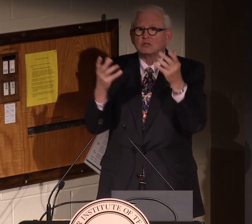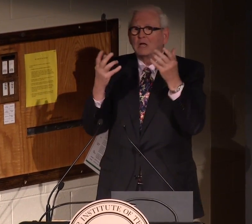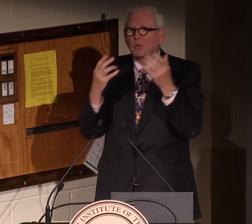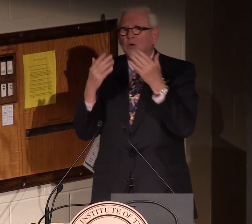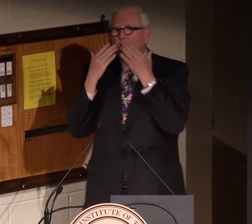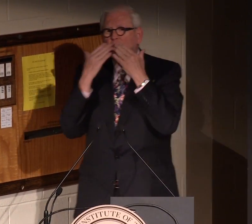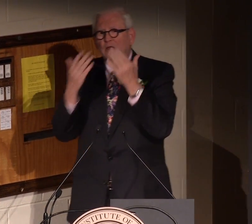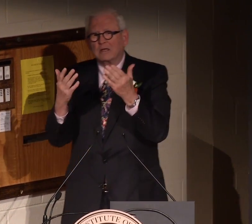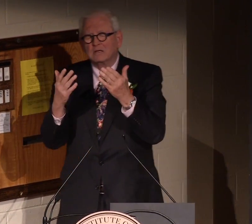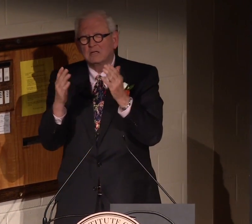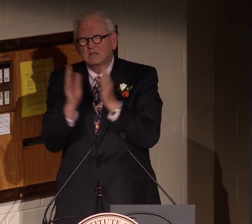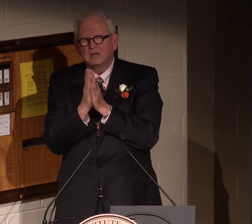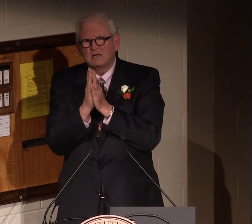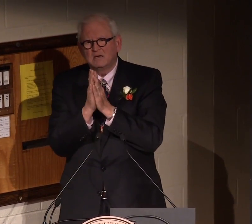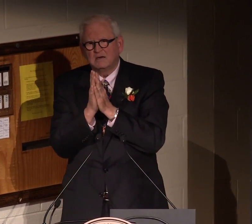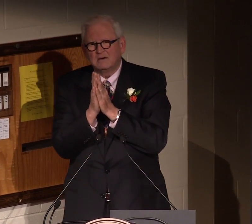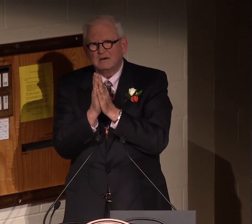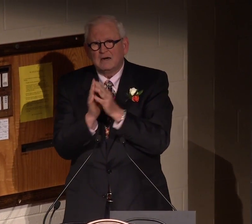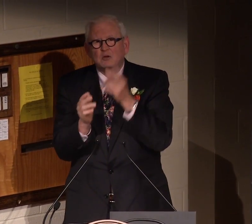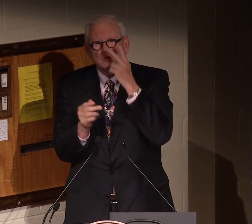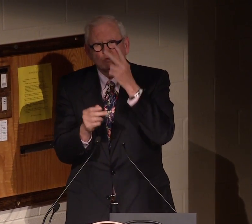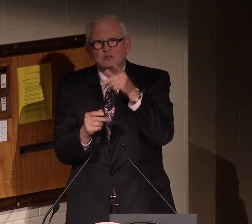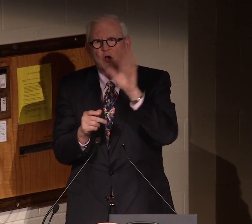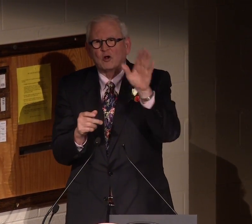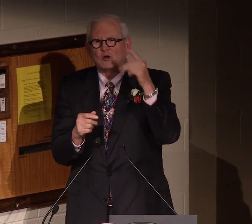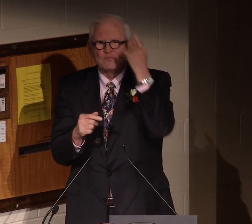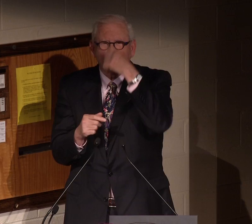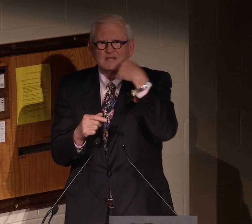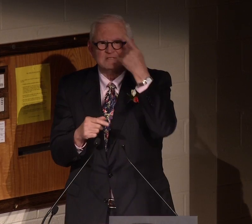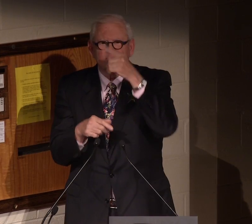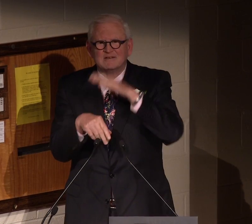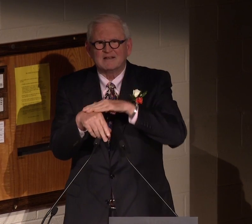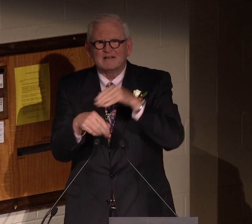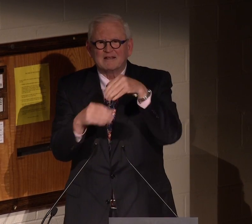And the last person I want to thank, you saw her face in the